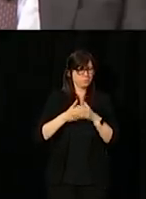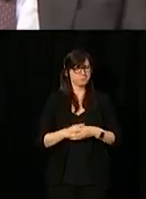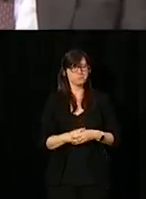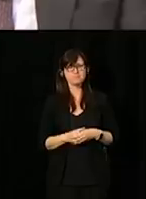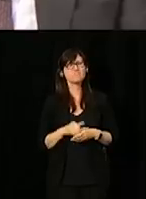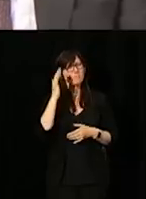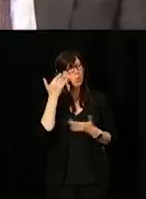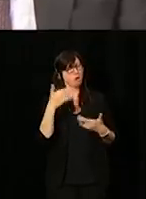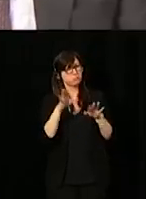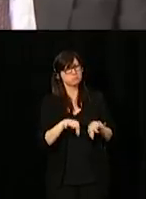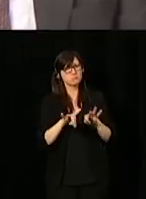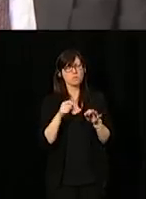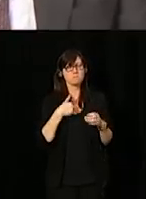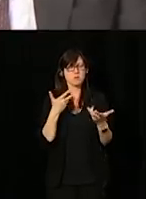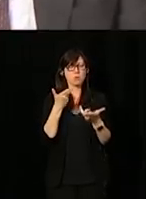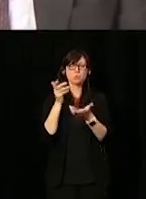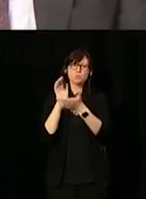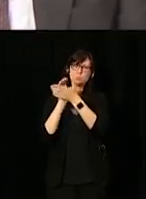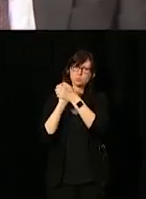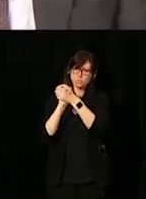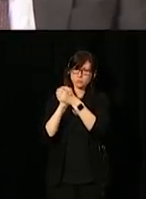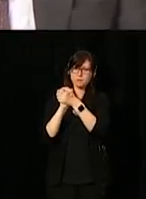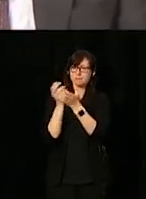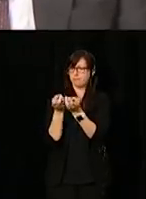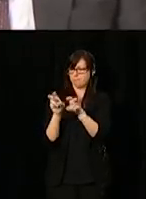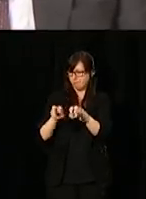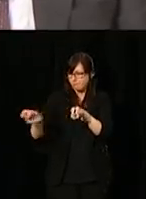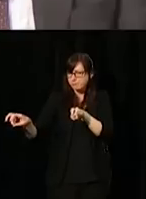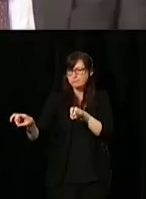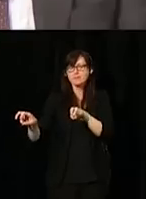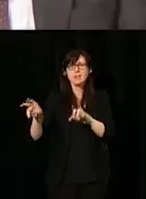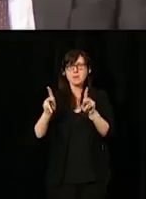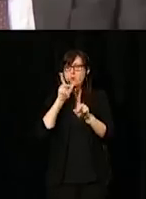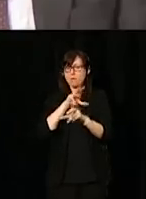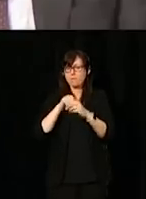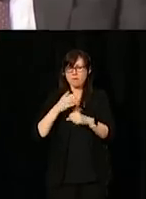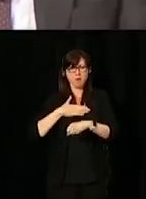[Translator:] And that's why I'd like to congratulate my colleagues, the members of my advisory committee -